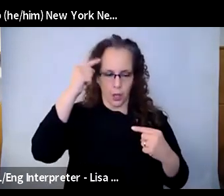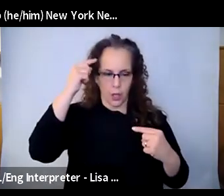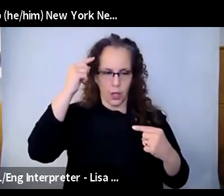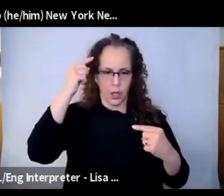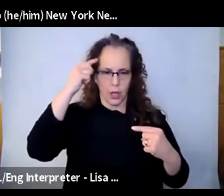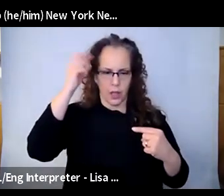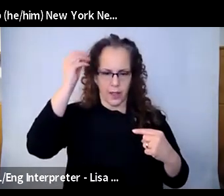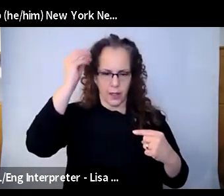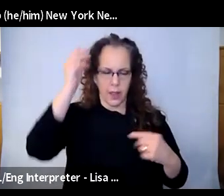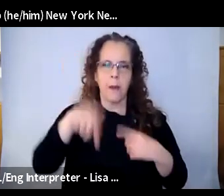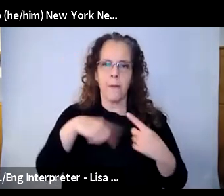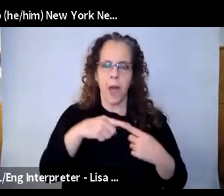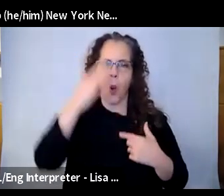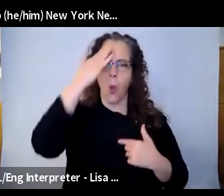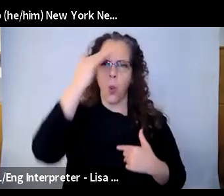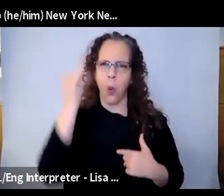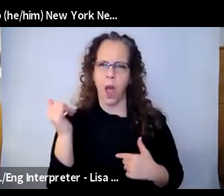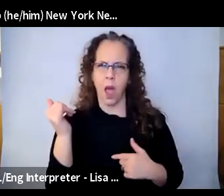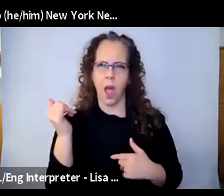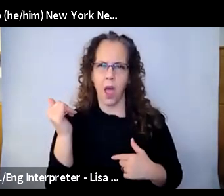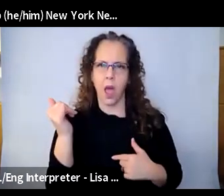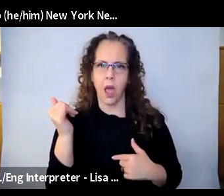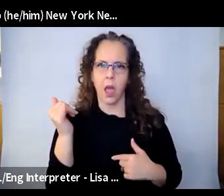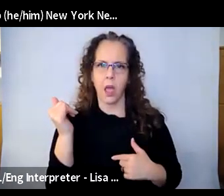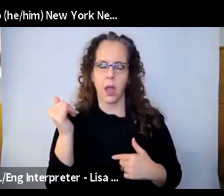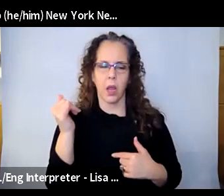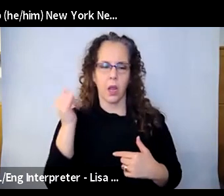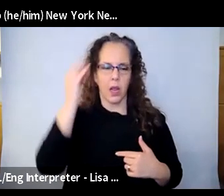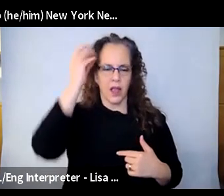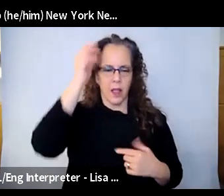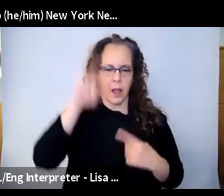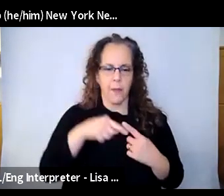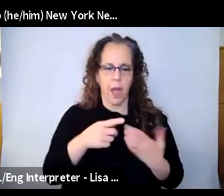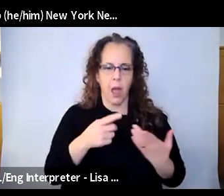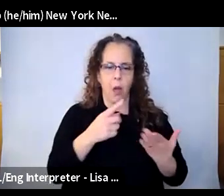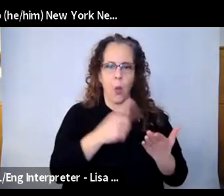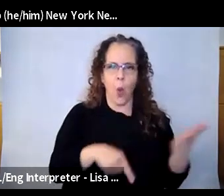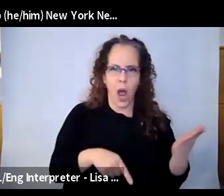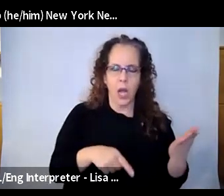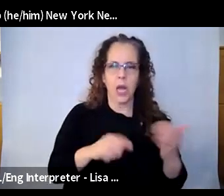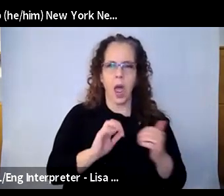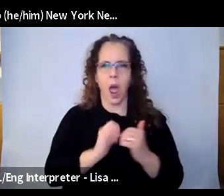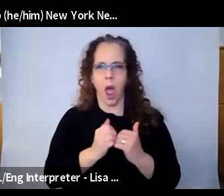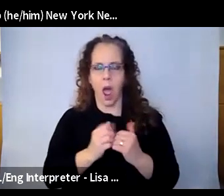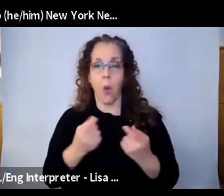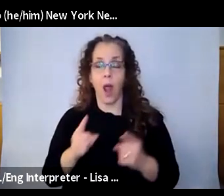the work. And then, of course, you know, to take what they learn. But of course, confidentiality is at the core